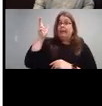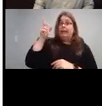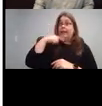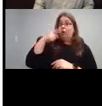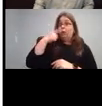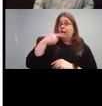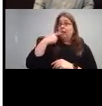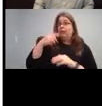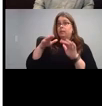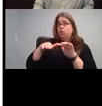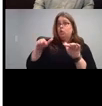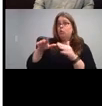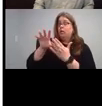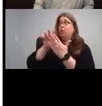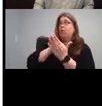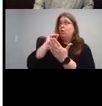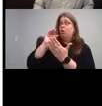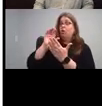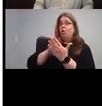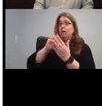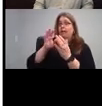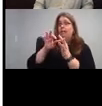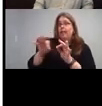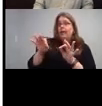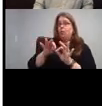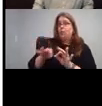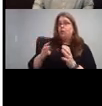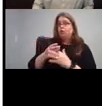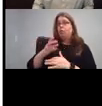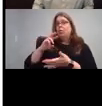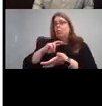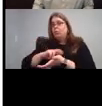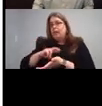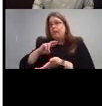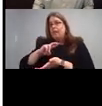through rhythm and through music and nursery rhyme, if this is